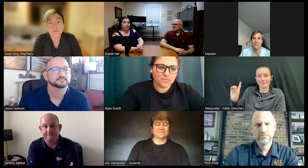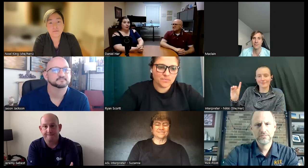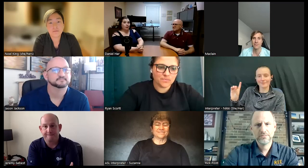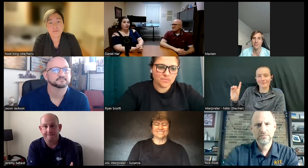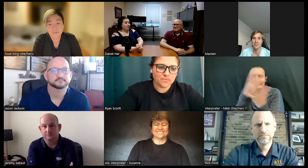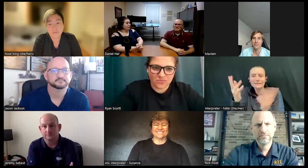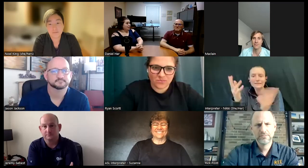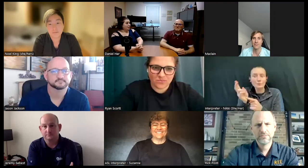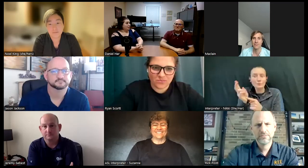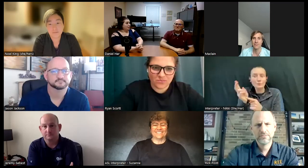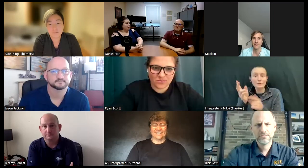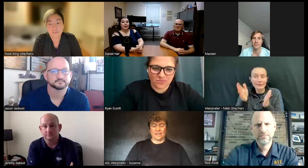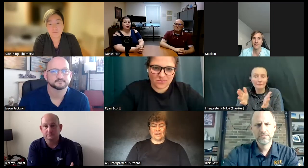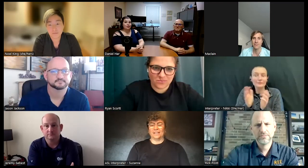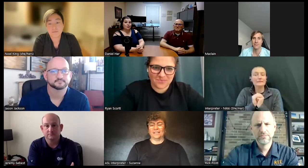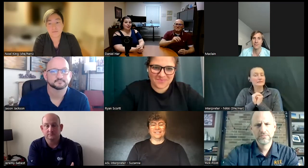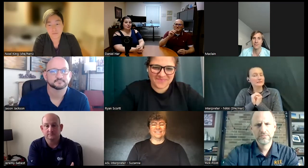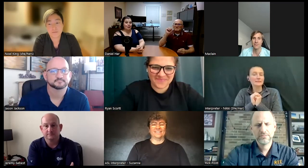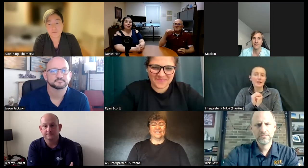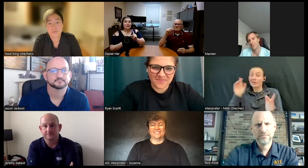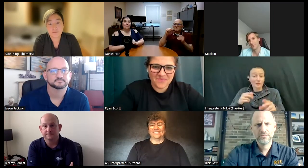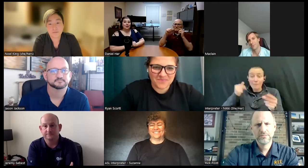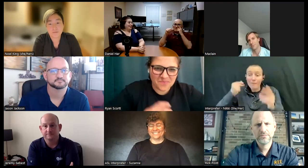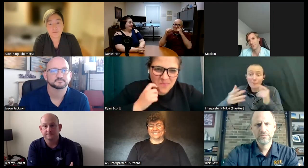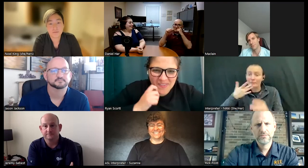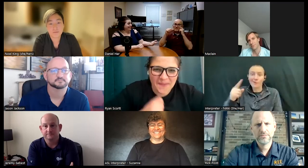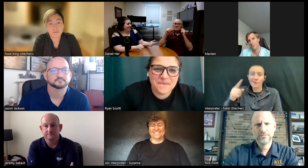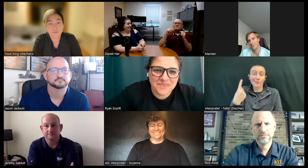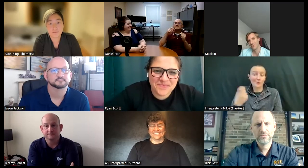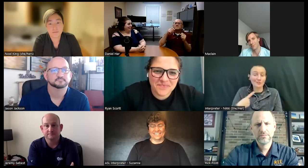answer is this as quickly as possible luckily it's the only question